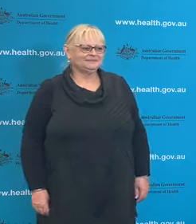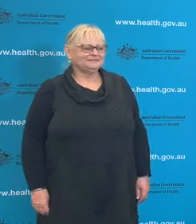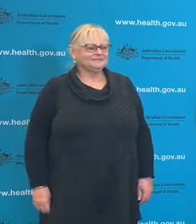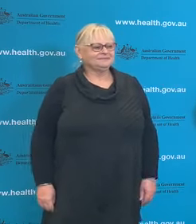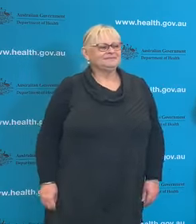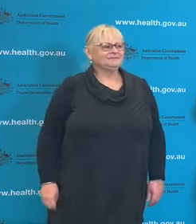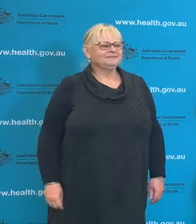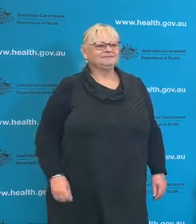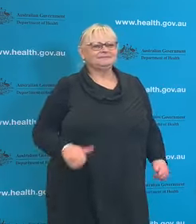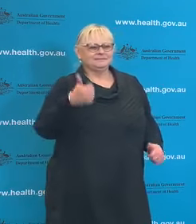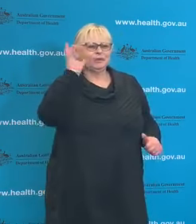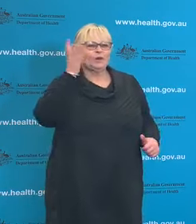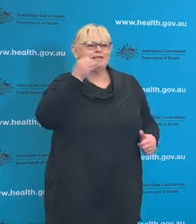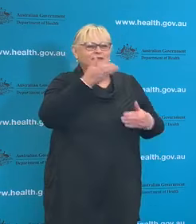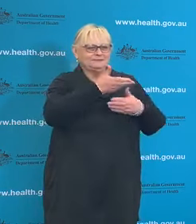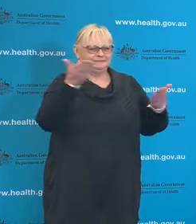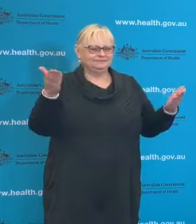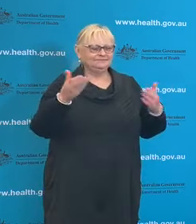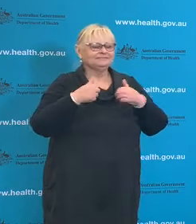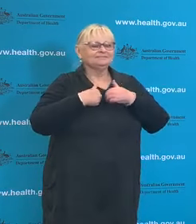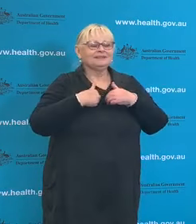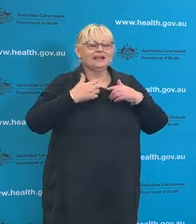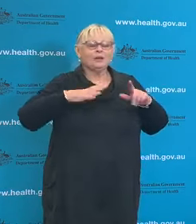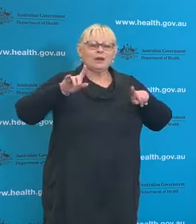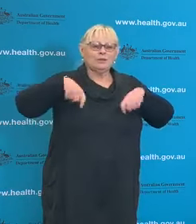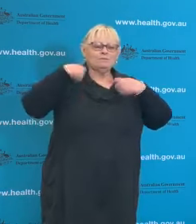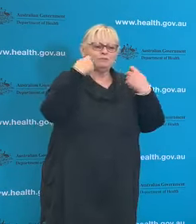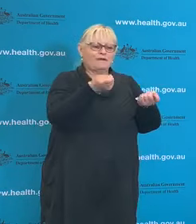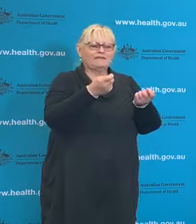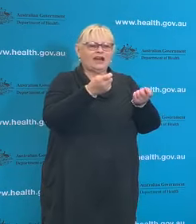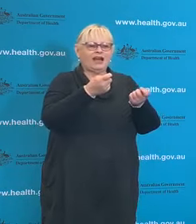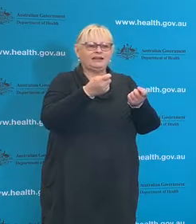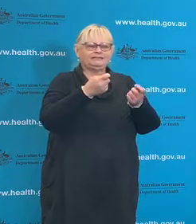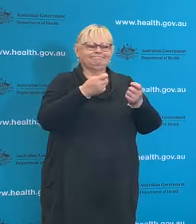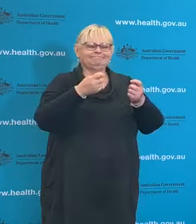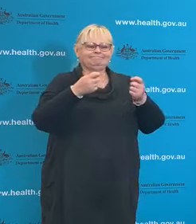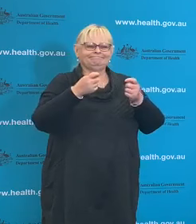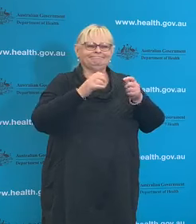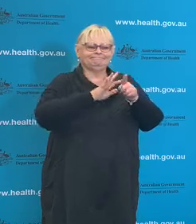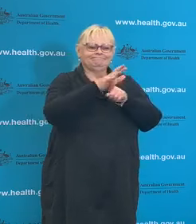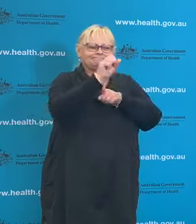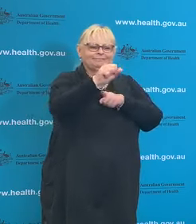Good afternoon I'm here to provide the health update on COVID-19, our